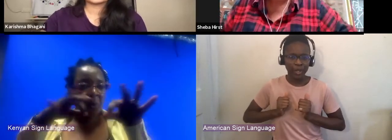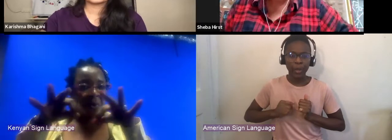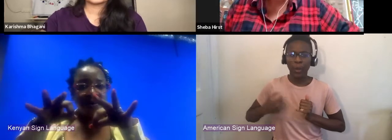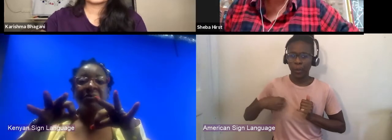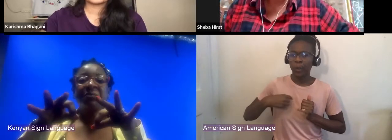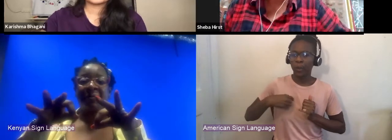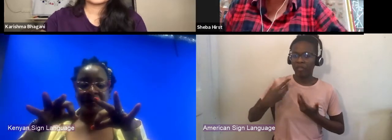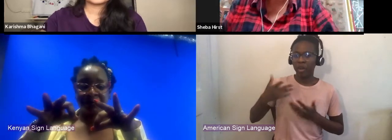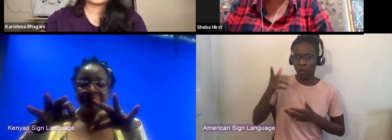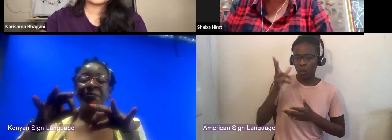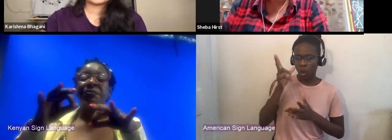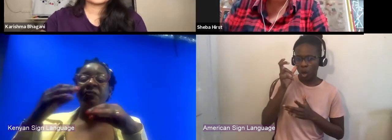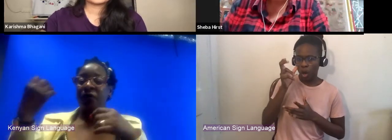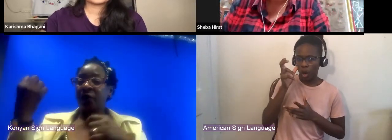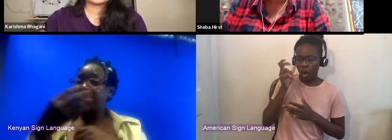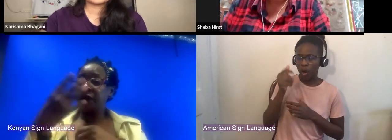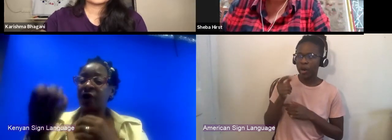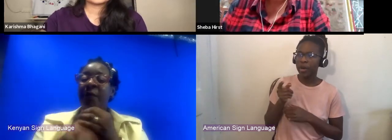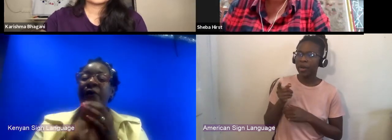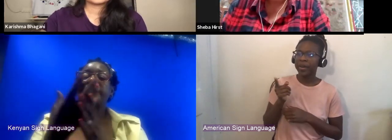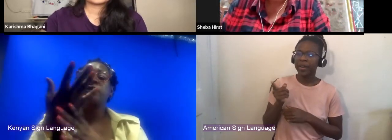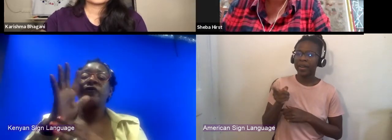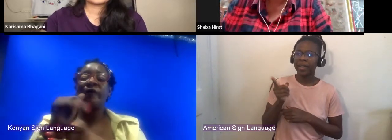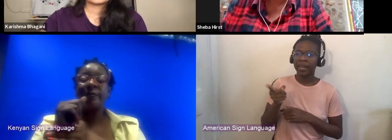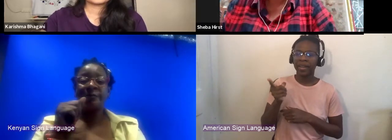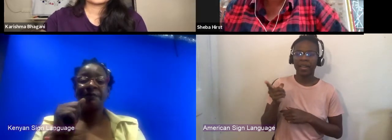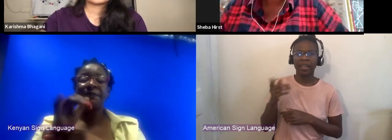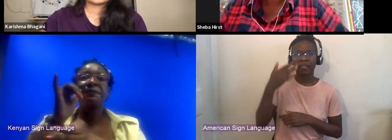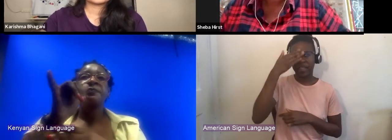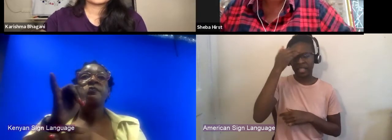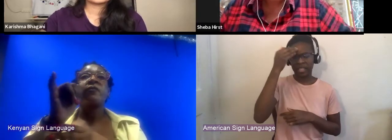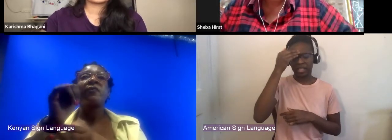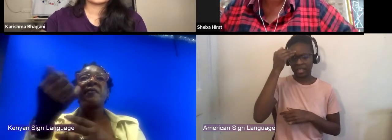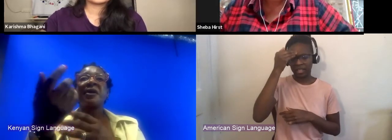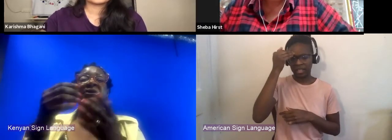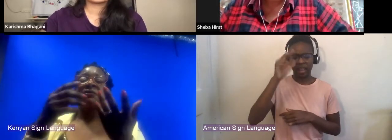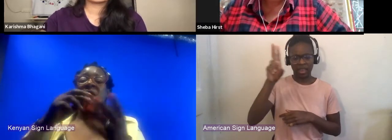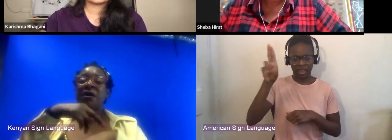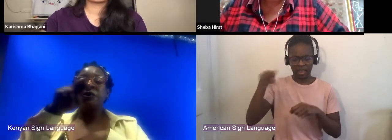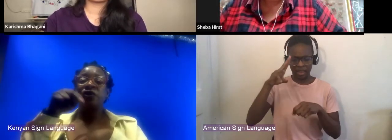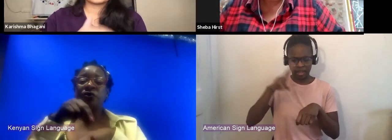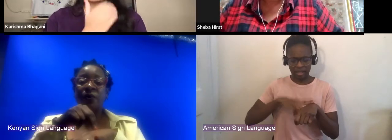I think coming out of I'm forgetting their name the National Theater was doing